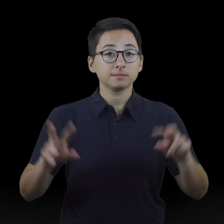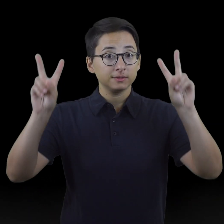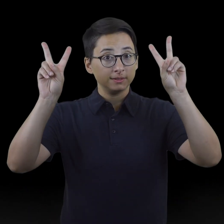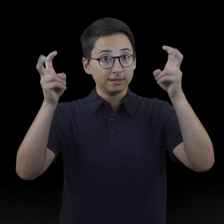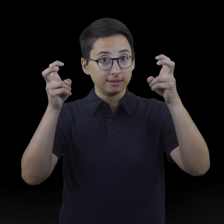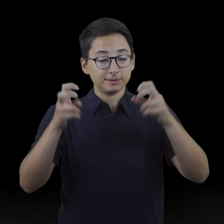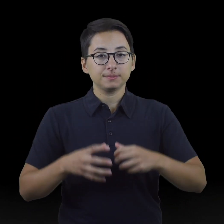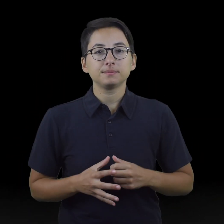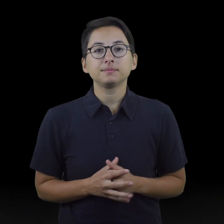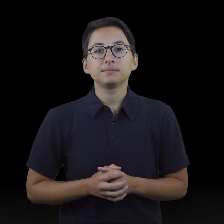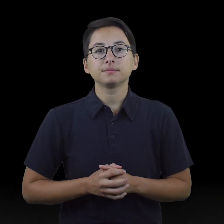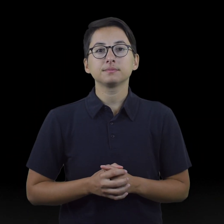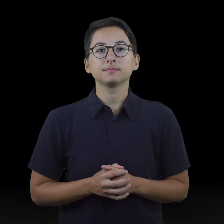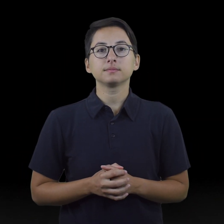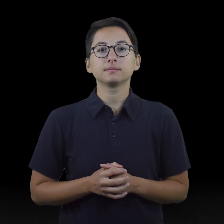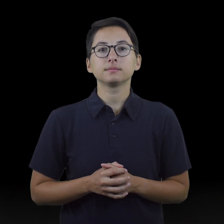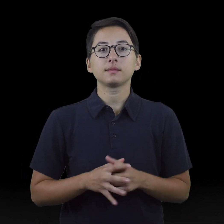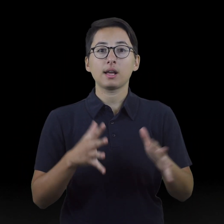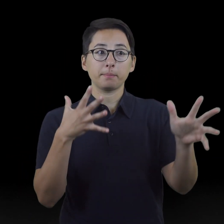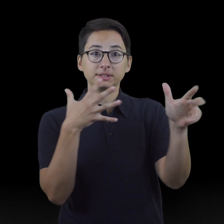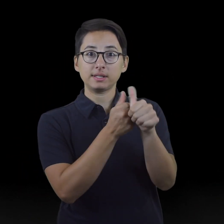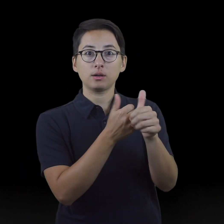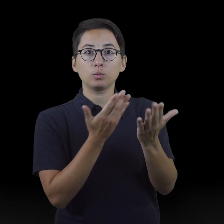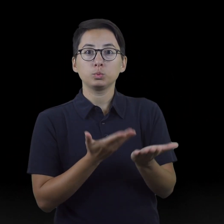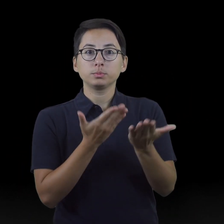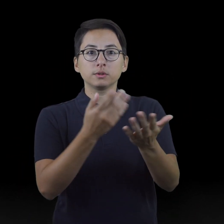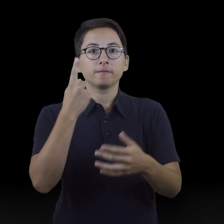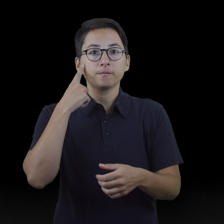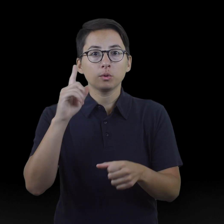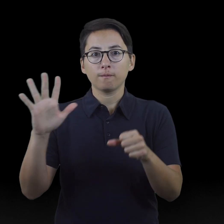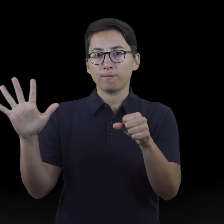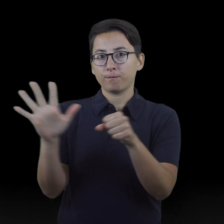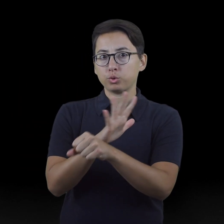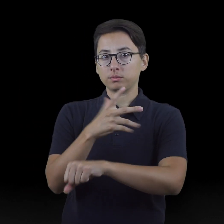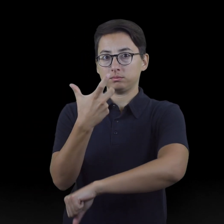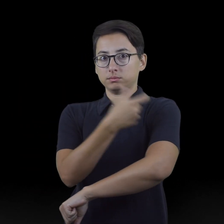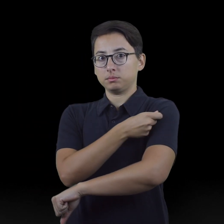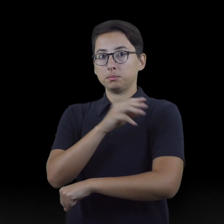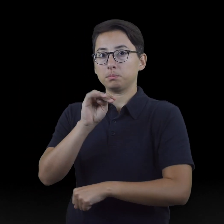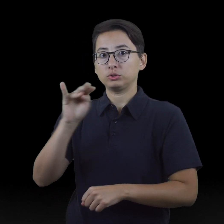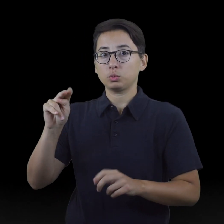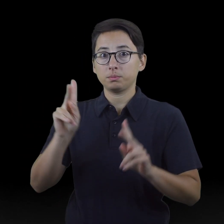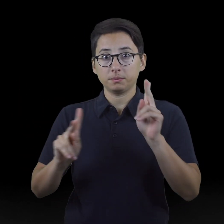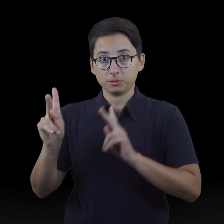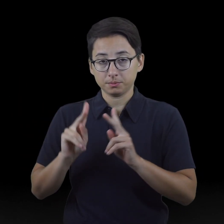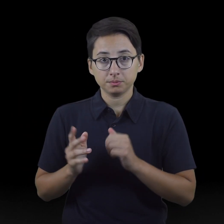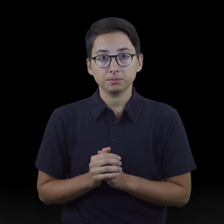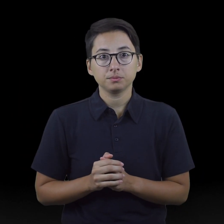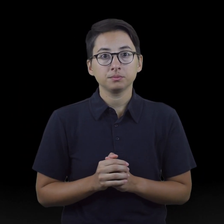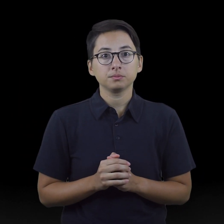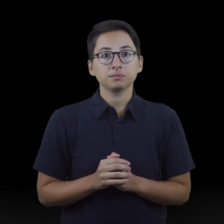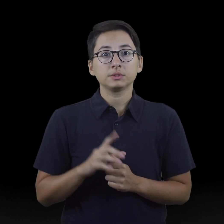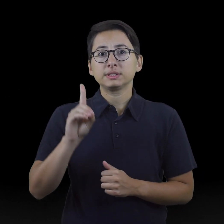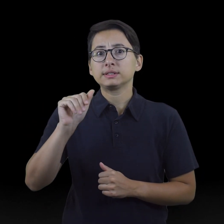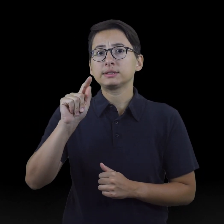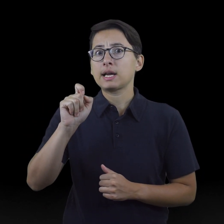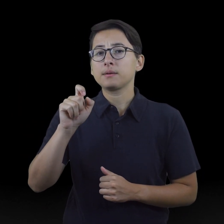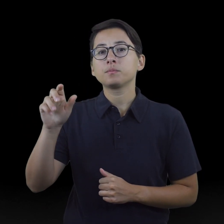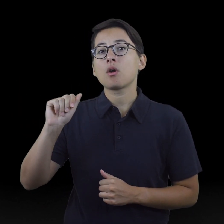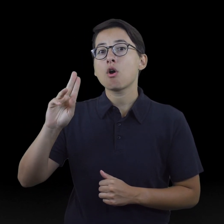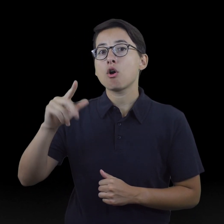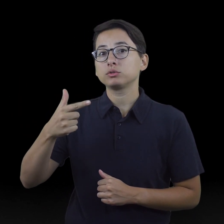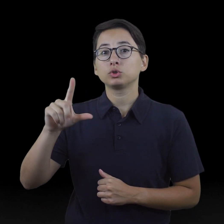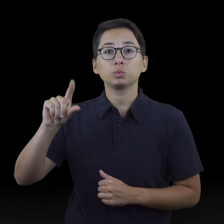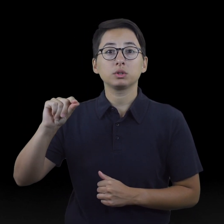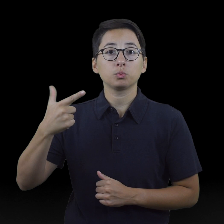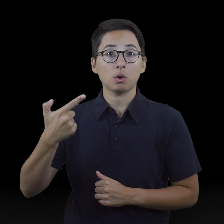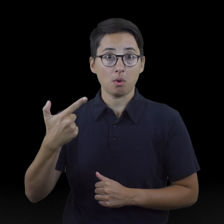Updated Recommendations for Fully Vaccinated Minnesotans (August 2021)